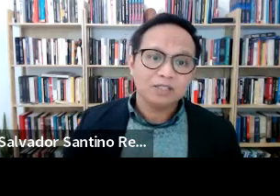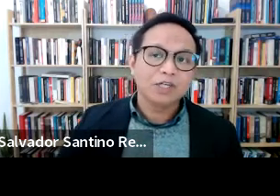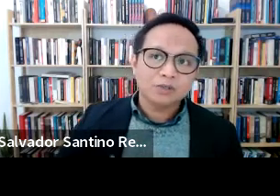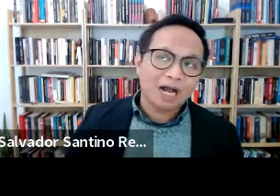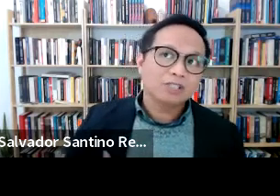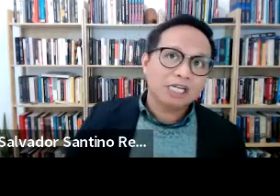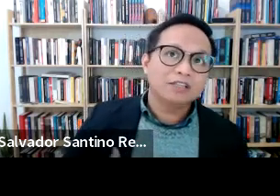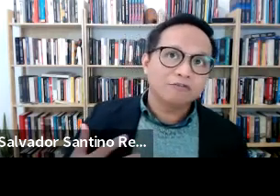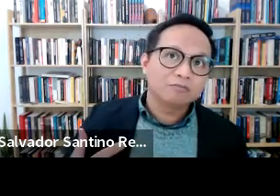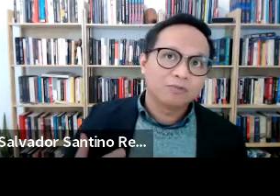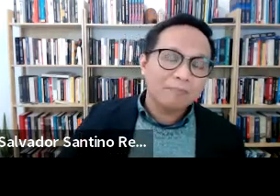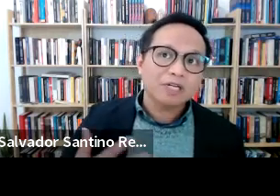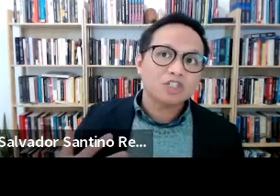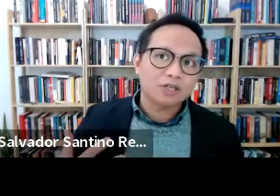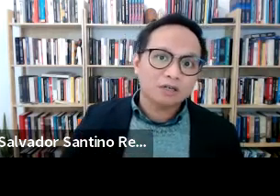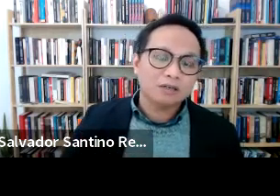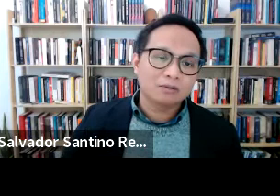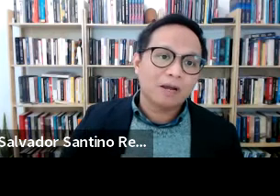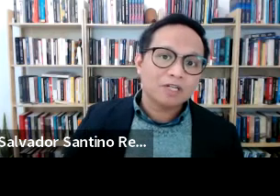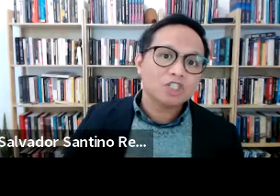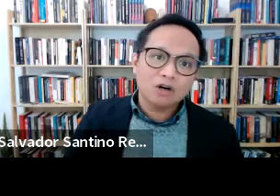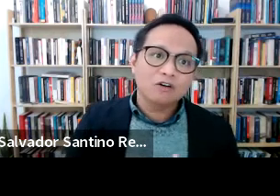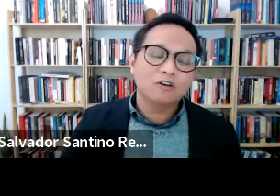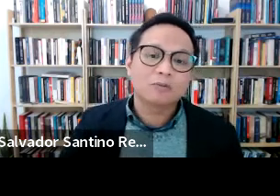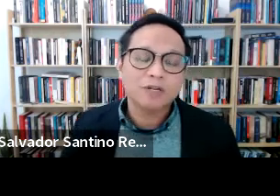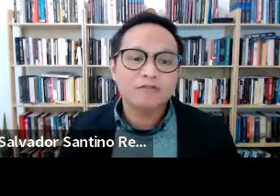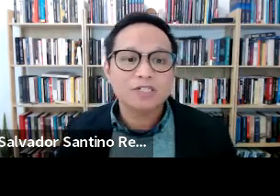Salvador Santino Regilme: You know I would say the remnants are the remnants of the previous.